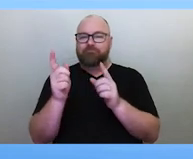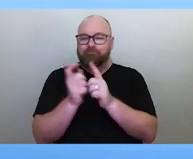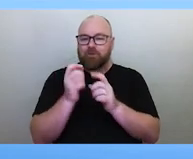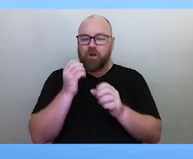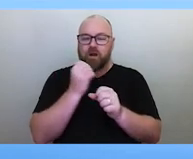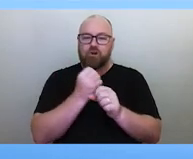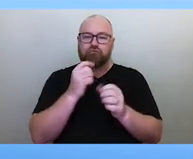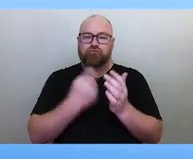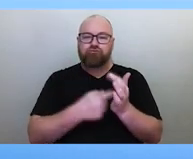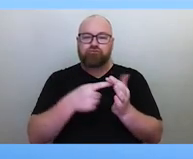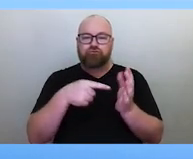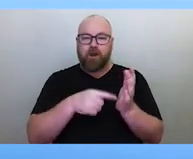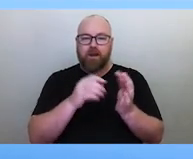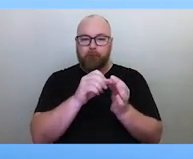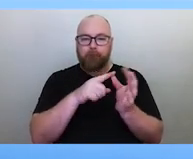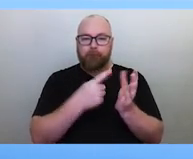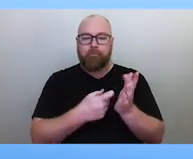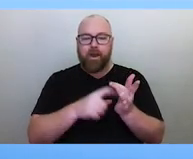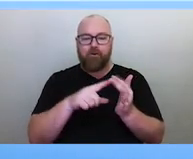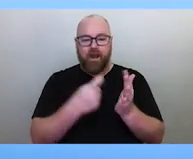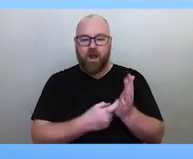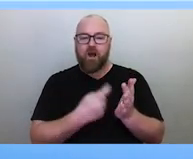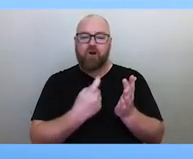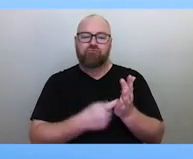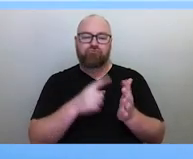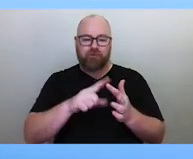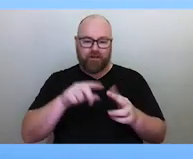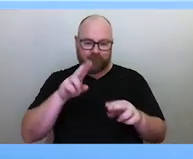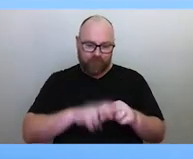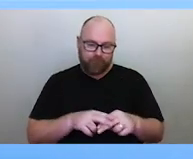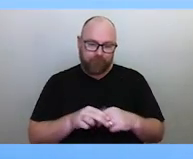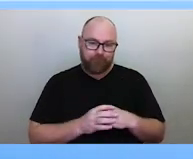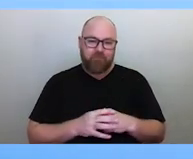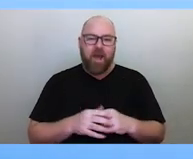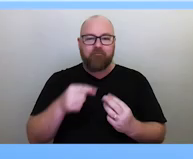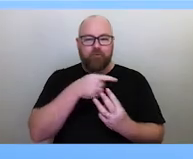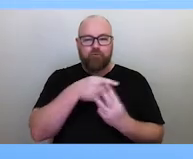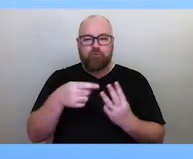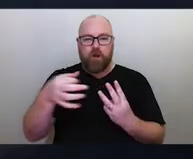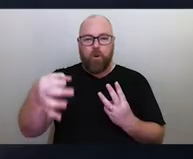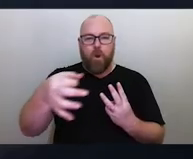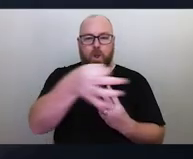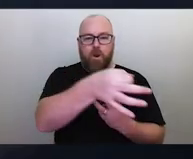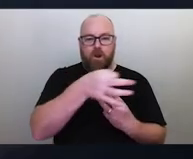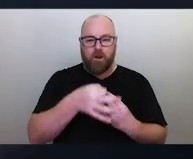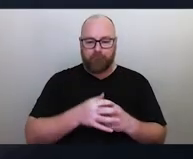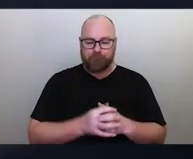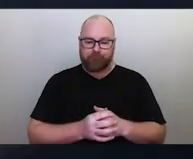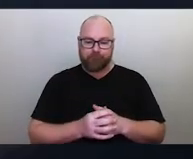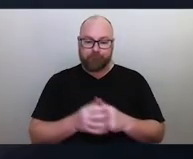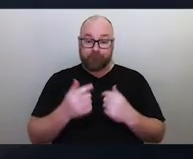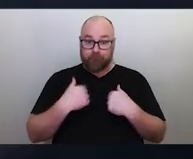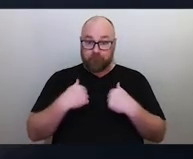and the two islets of Dauar and Waier in the background. When I begin learning from the Elders,